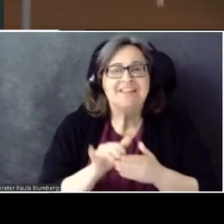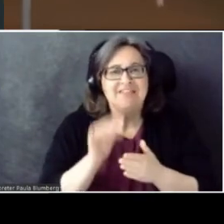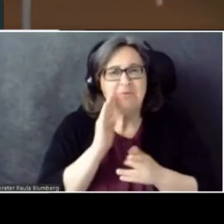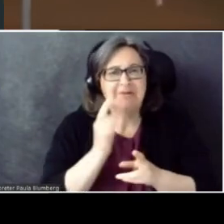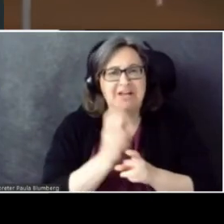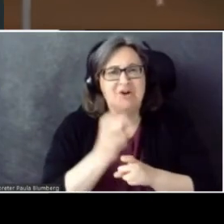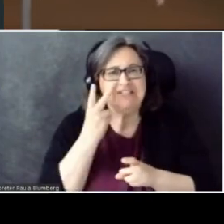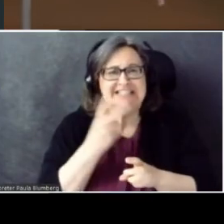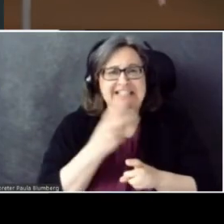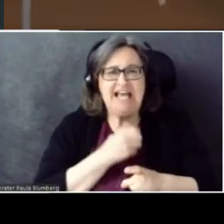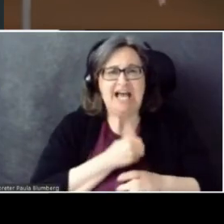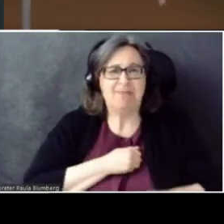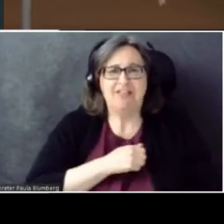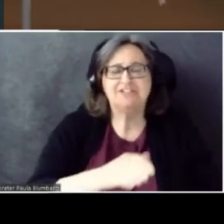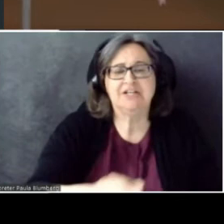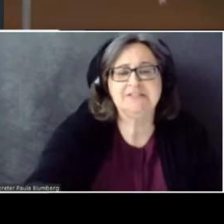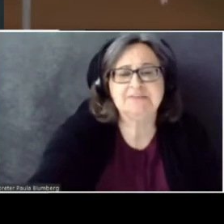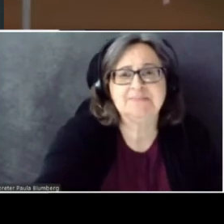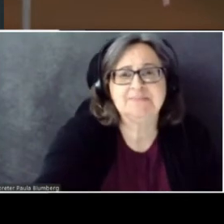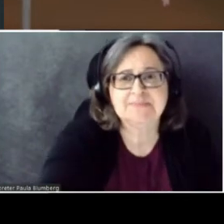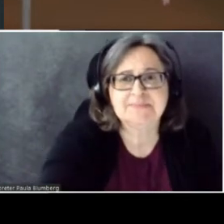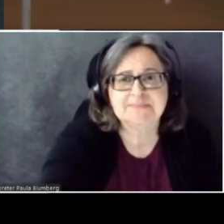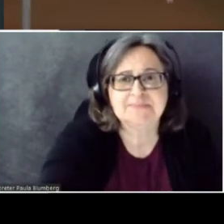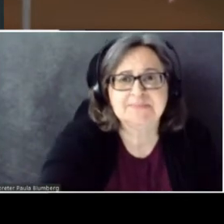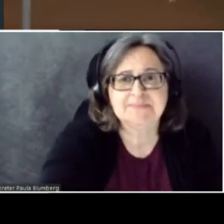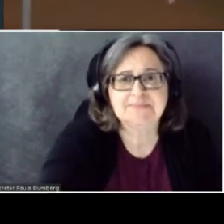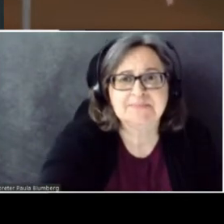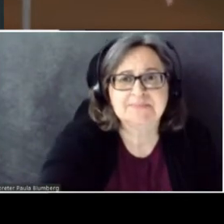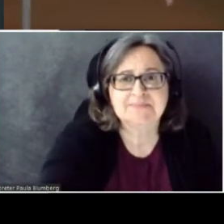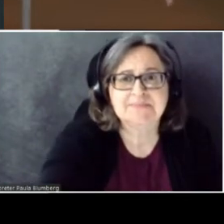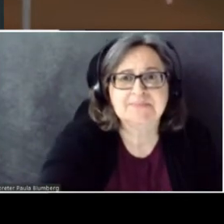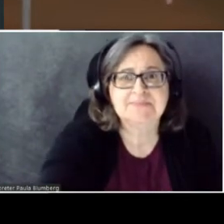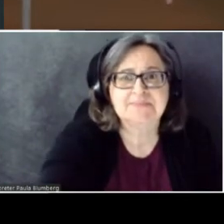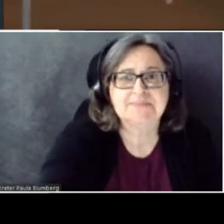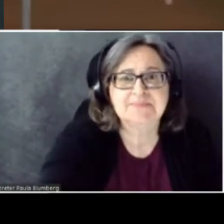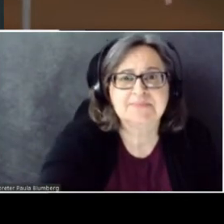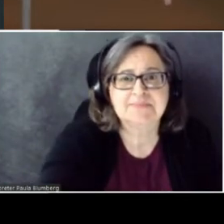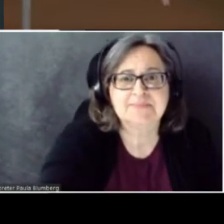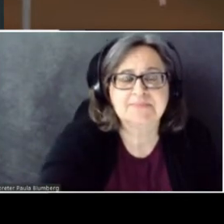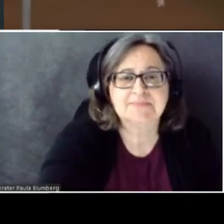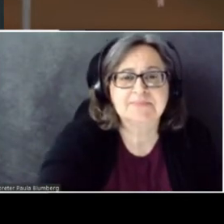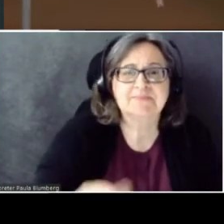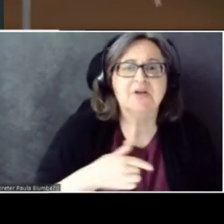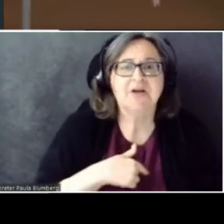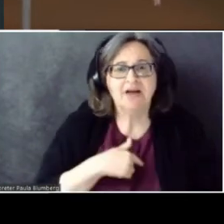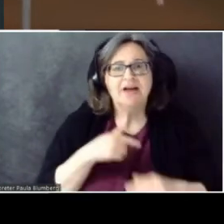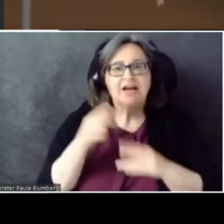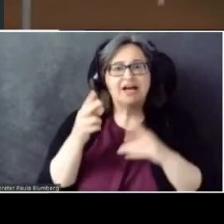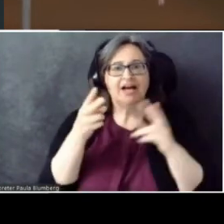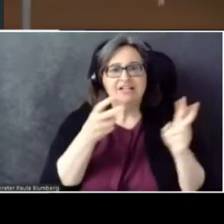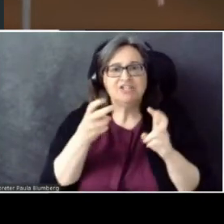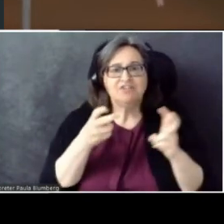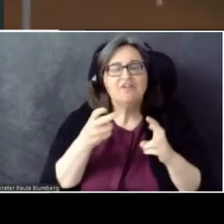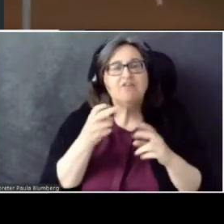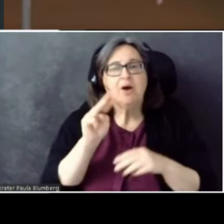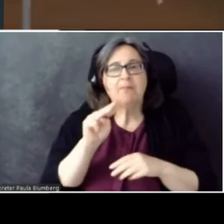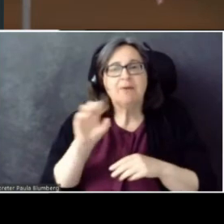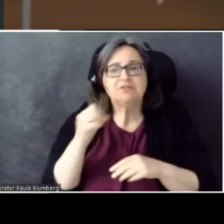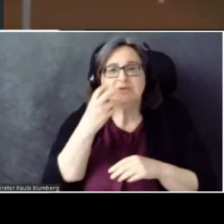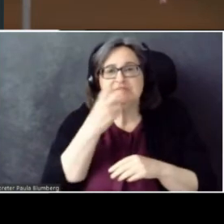I apologize. I downloaded this sample from the Microsoft Speech SDK samples on GitHub.